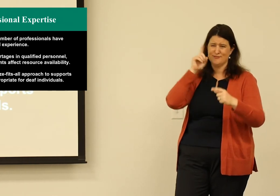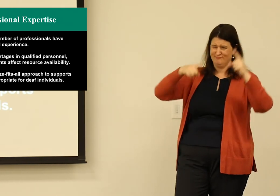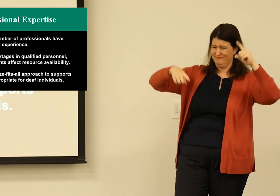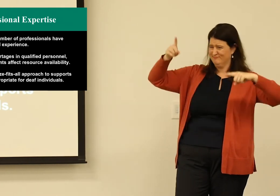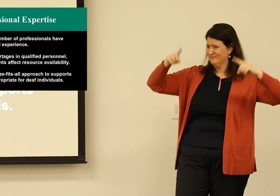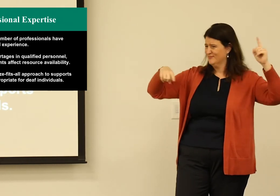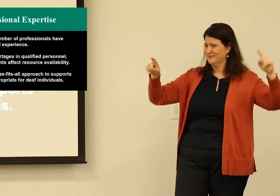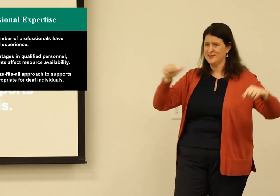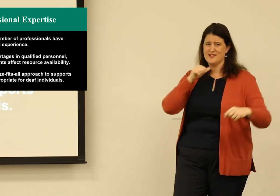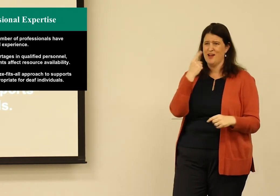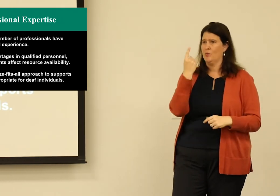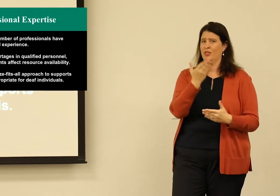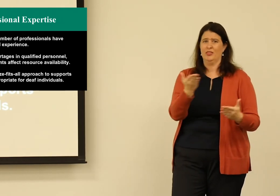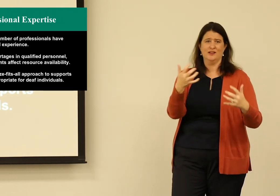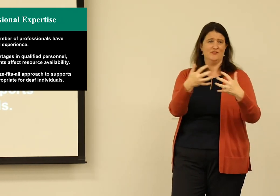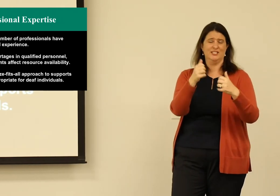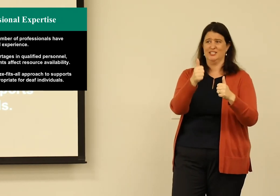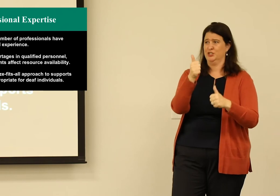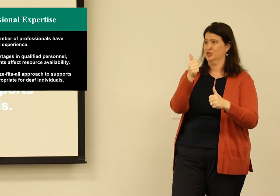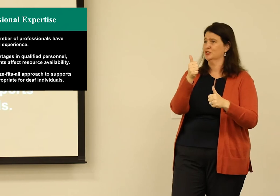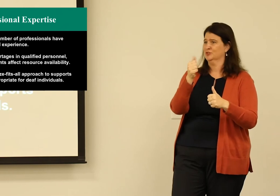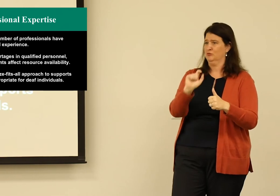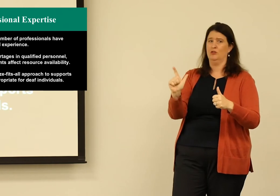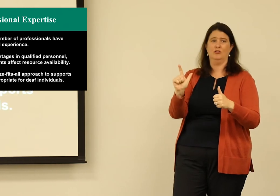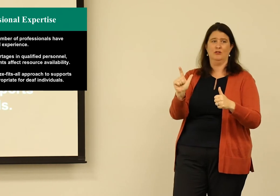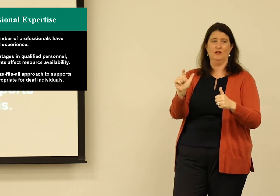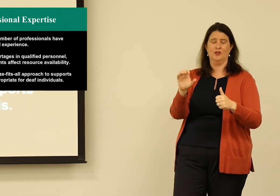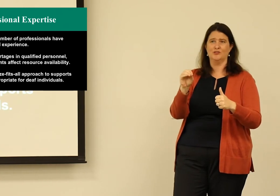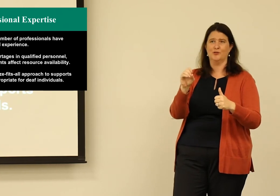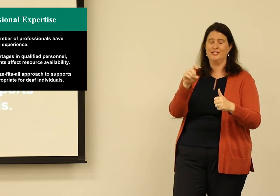And that's hard to do because being deaf doesn't mean one thing. It's varying.